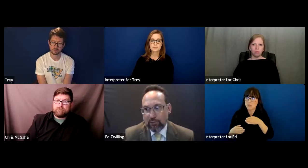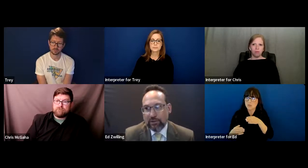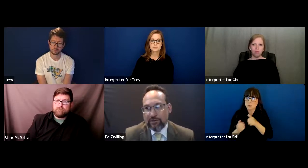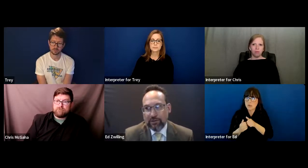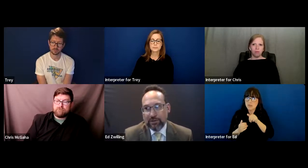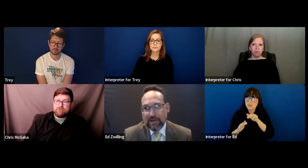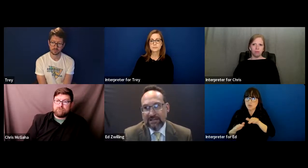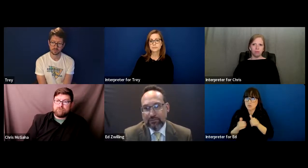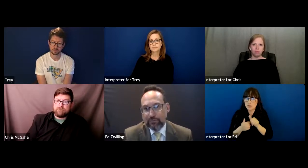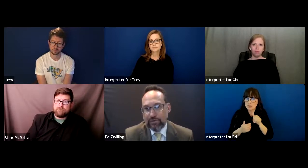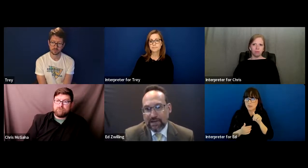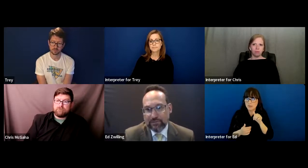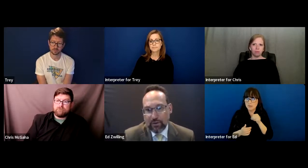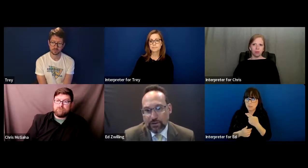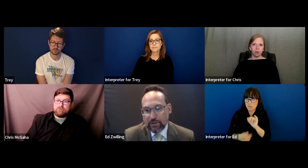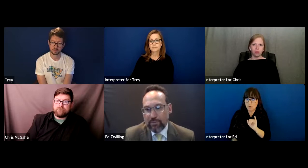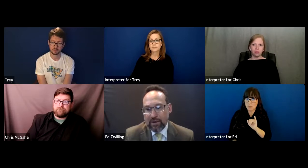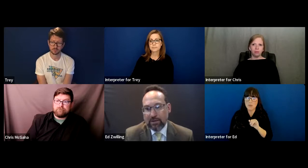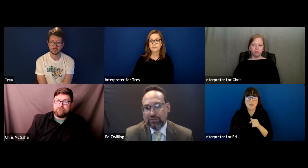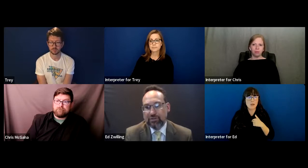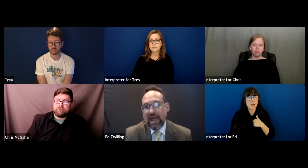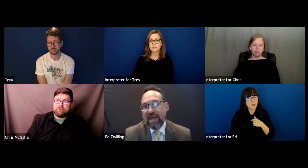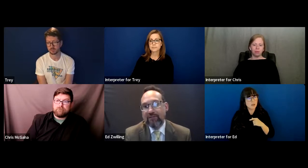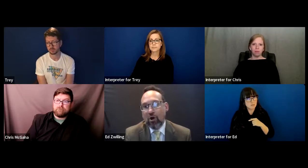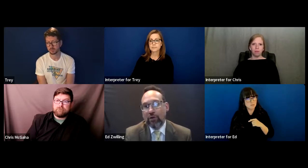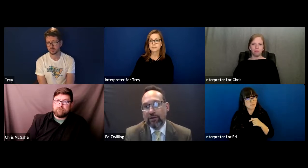I really feel that's what a parent should have on